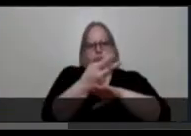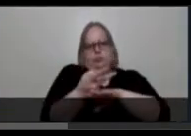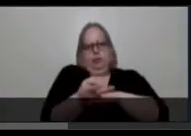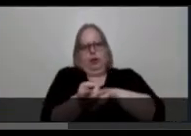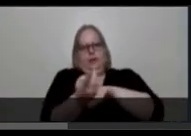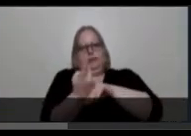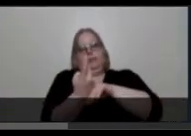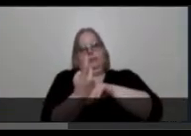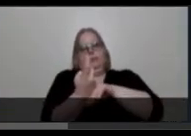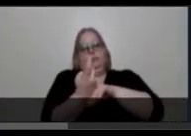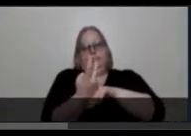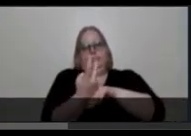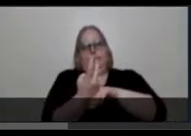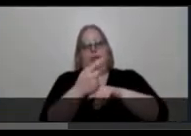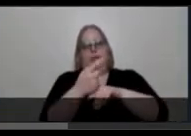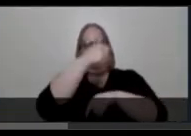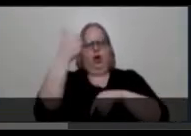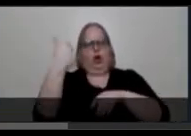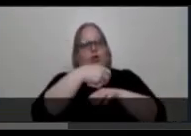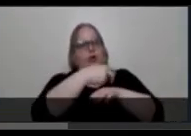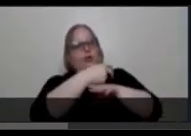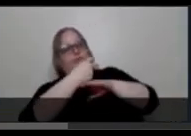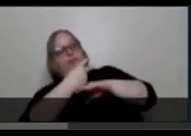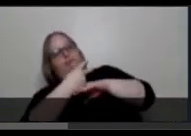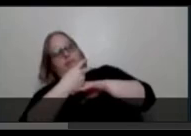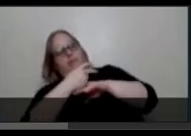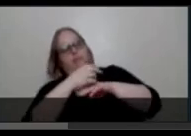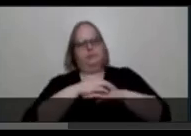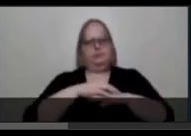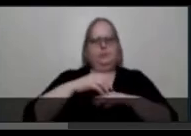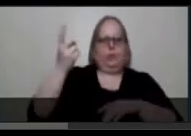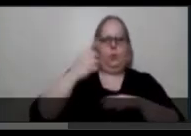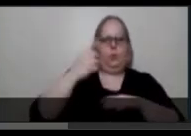the other leans sideways in their wheelchair, one arm out with fingers extended,